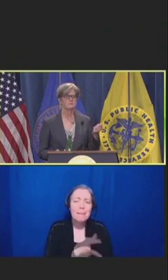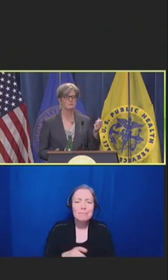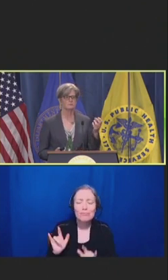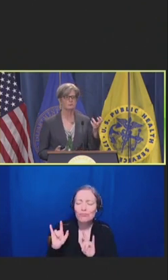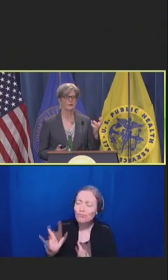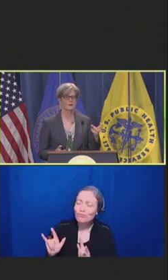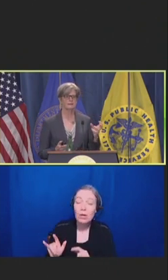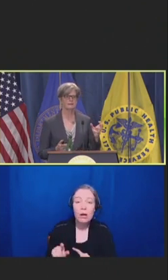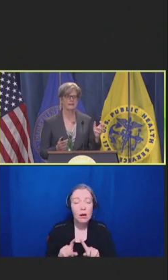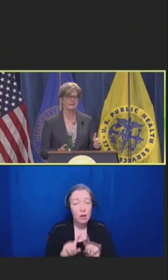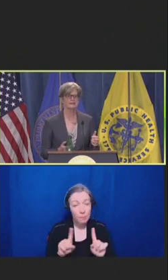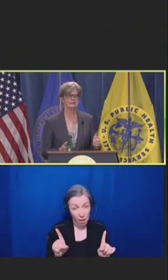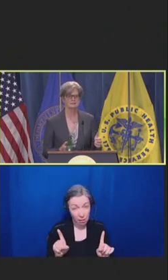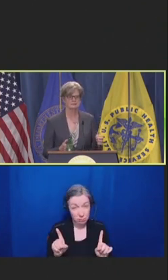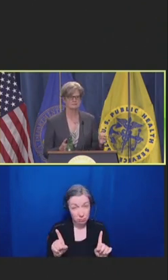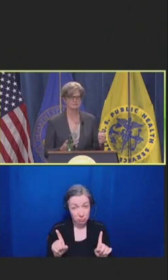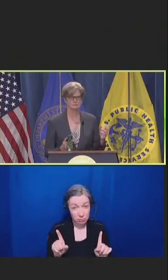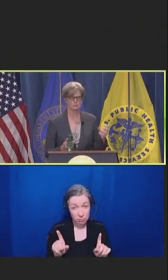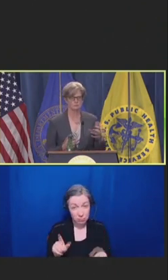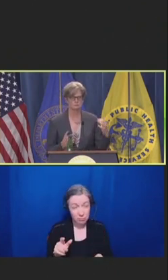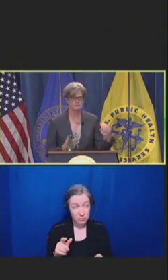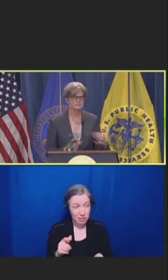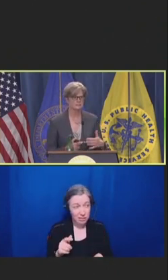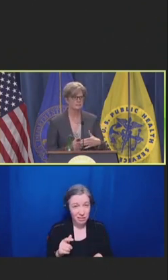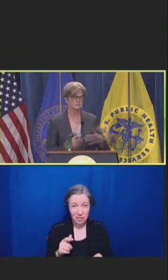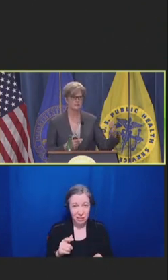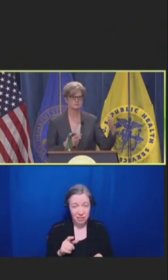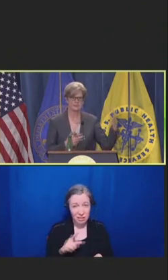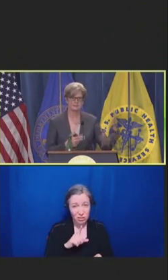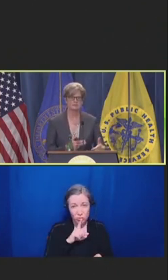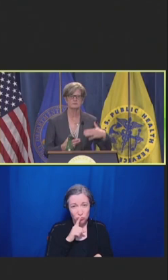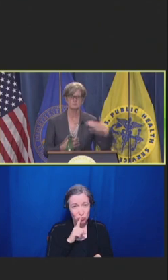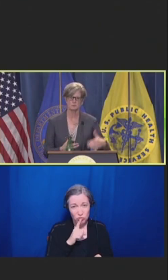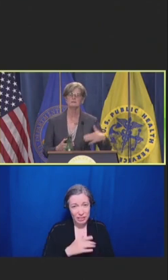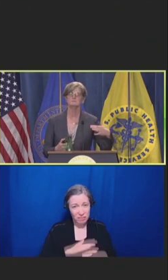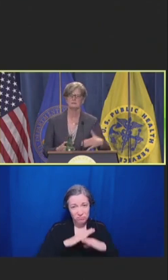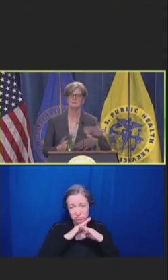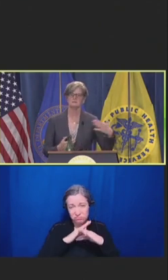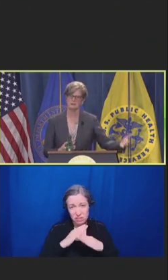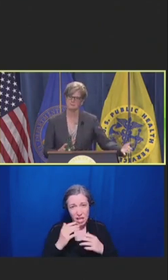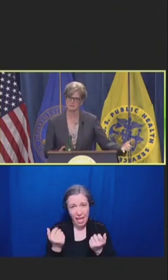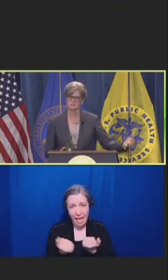But what I can't -- what's really getting in the way is everything between me and my